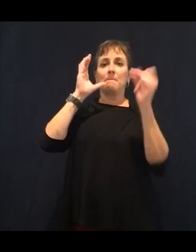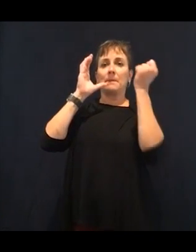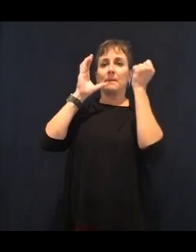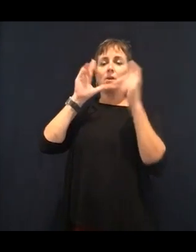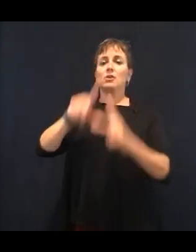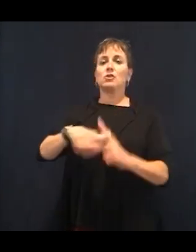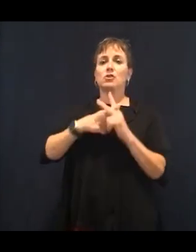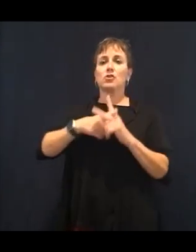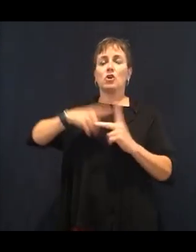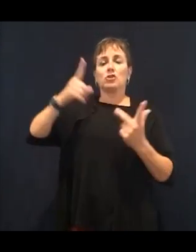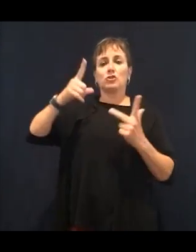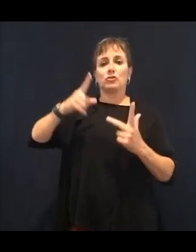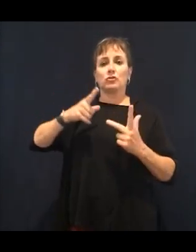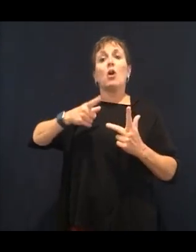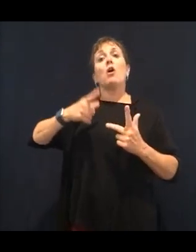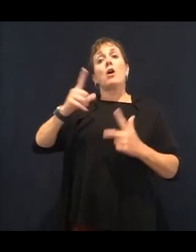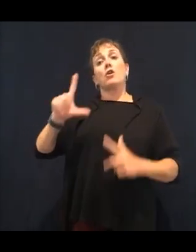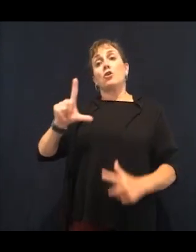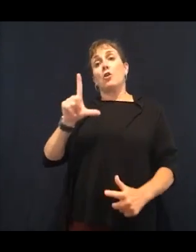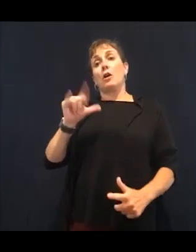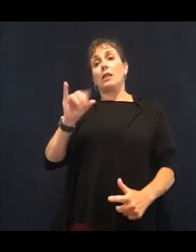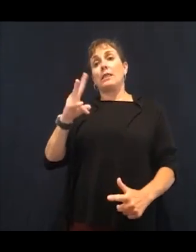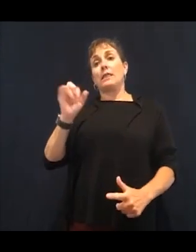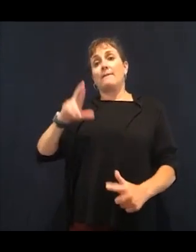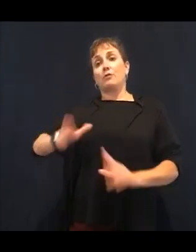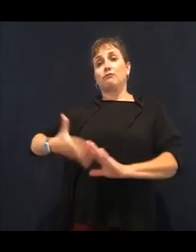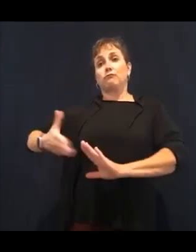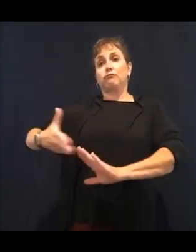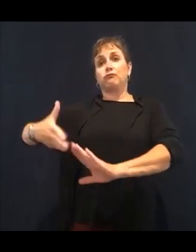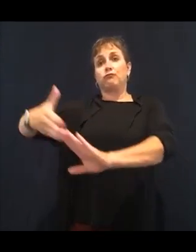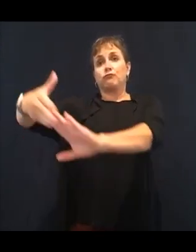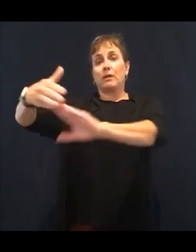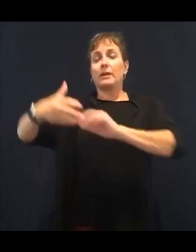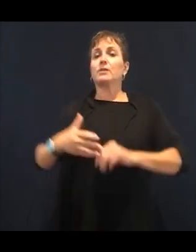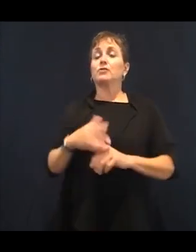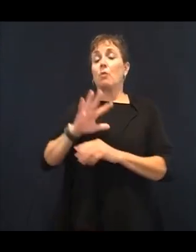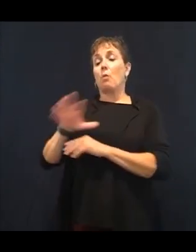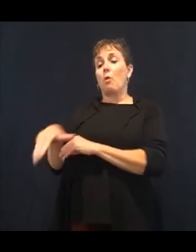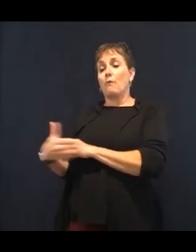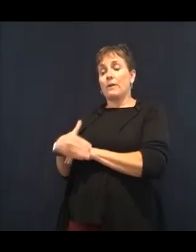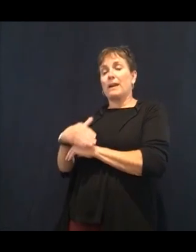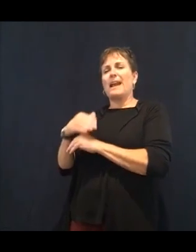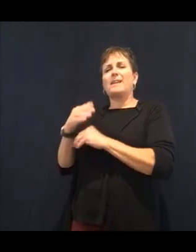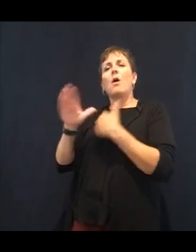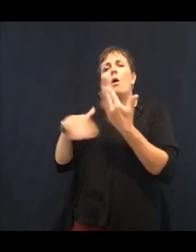from your body sleeping overnight. So when you sleep, your body